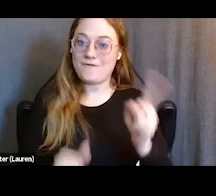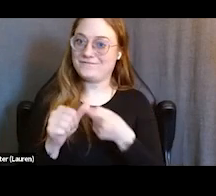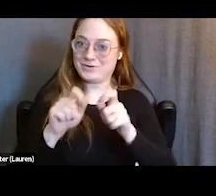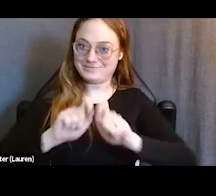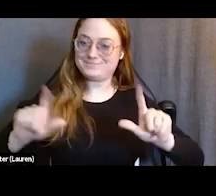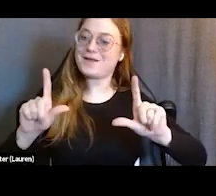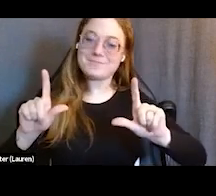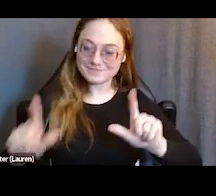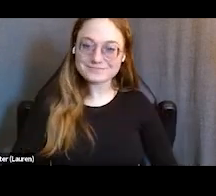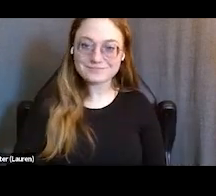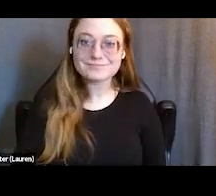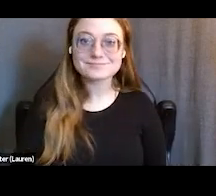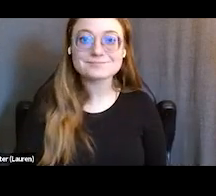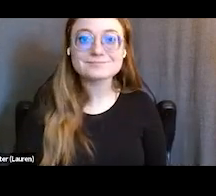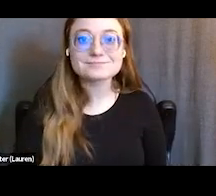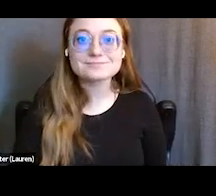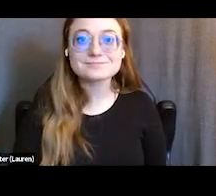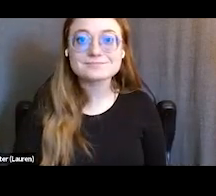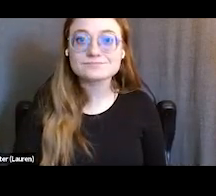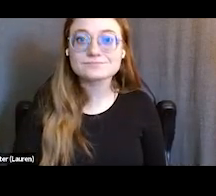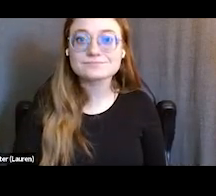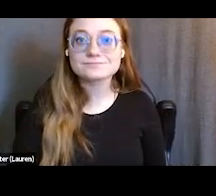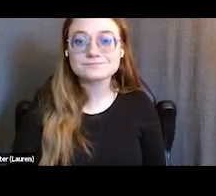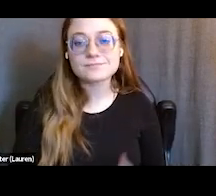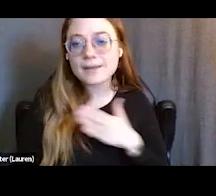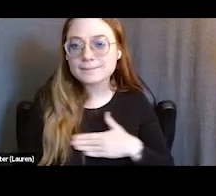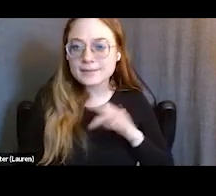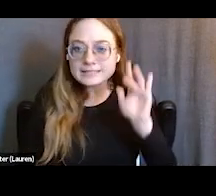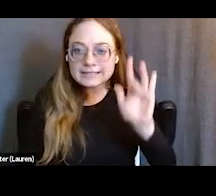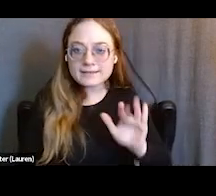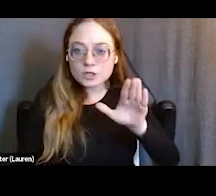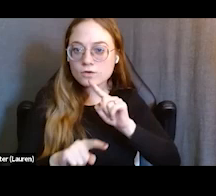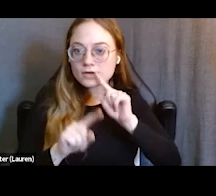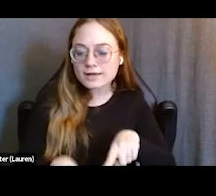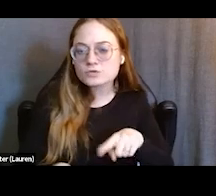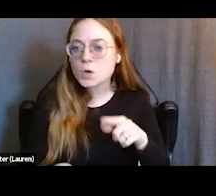that we're hoping that you'll respond to just so we get an idea of who's here, who's attending, what part of the country,